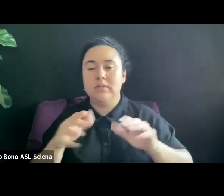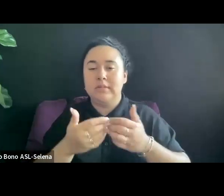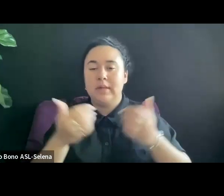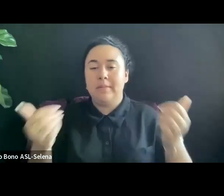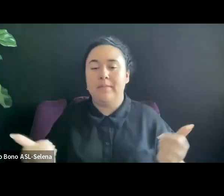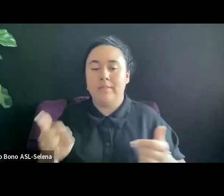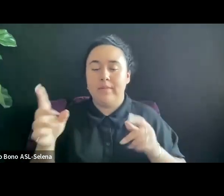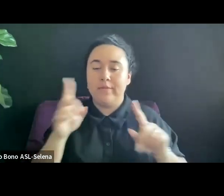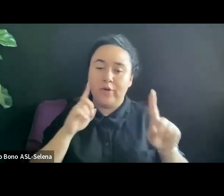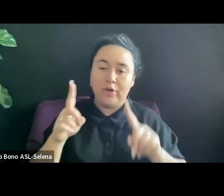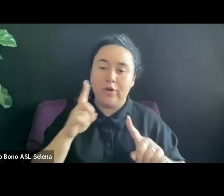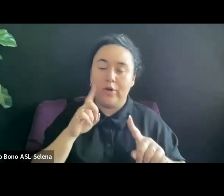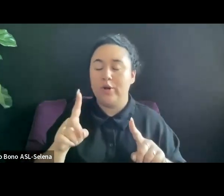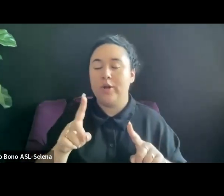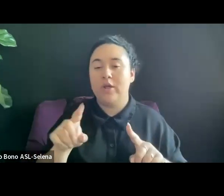THE BIGGEST MISTAKES FILMMAKER S MAKE.